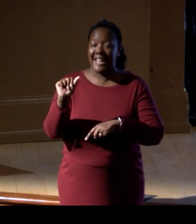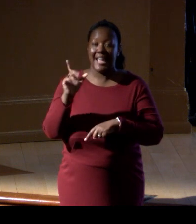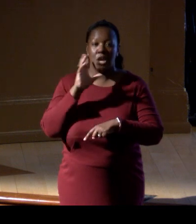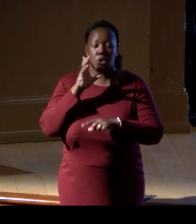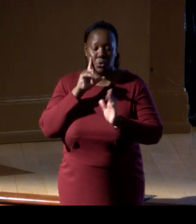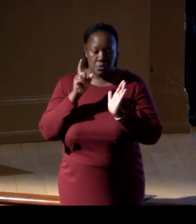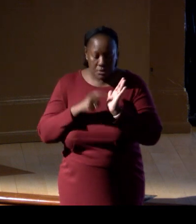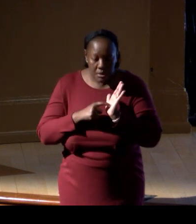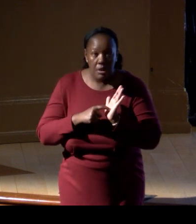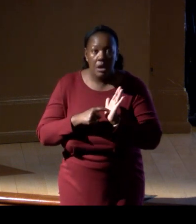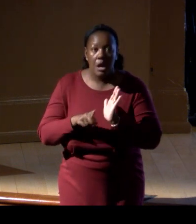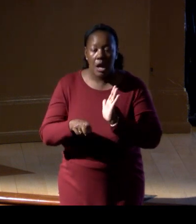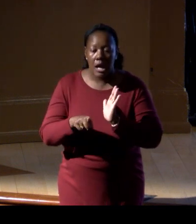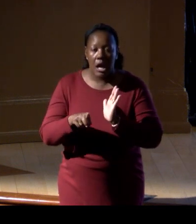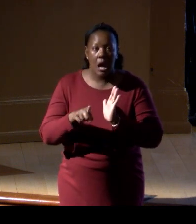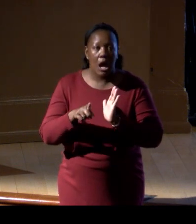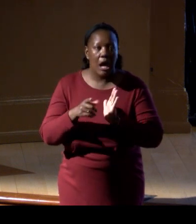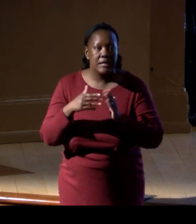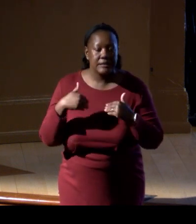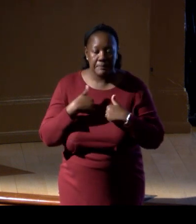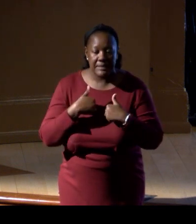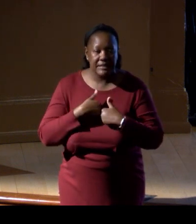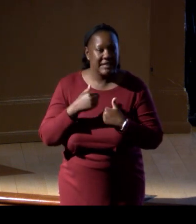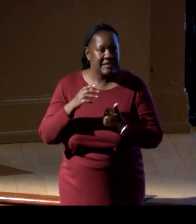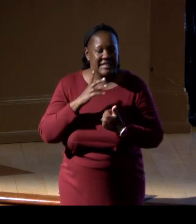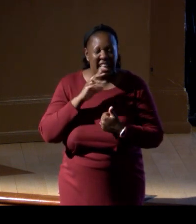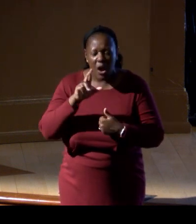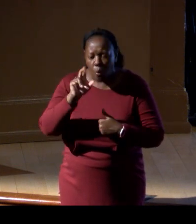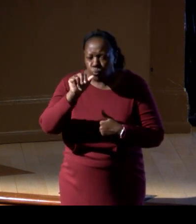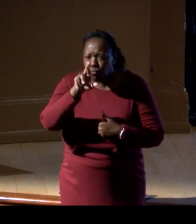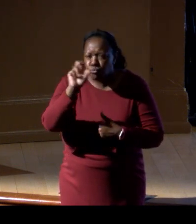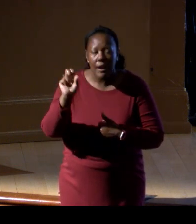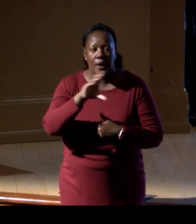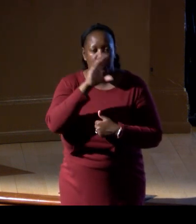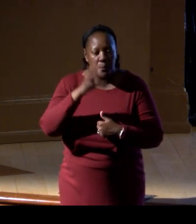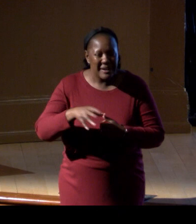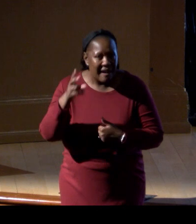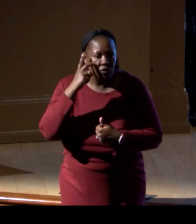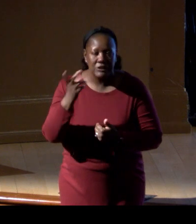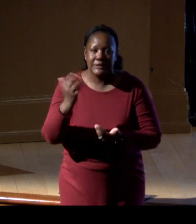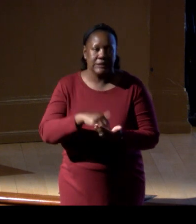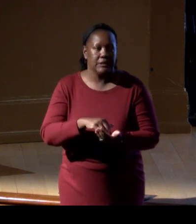that we will never see if we are diving, right? We go to places,